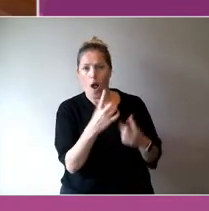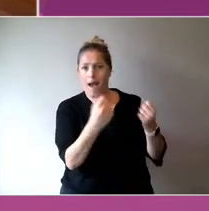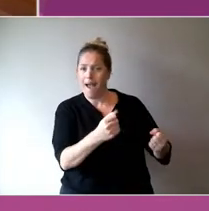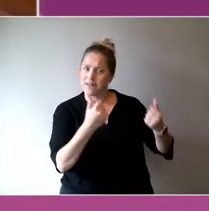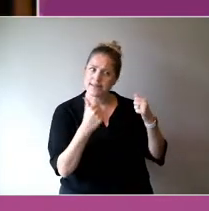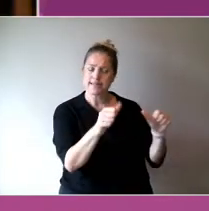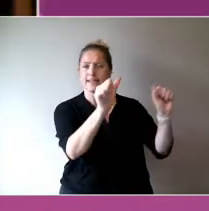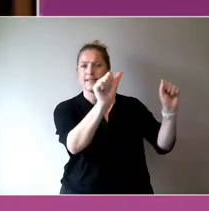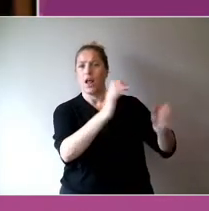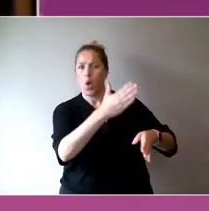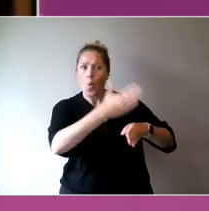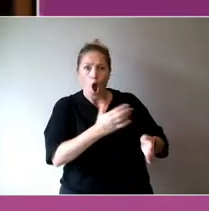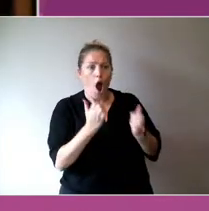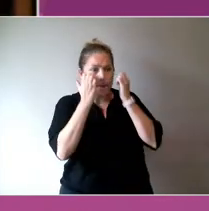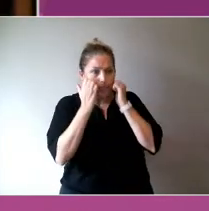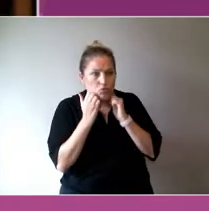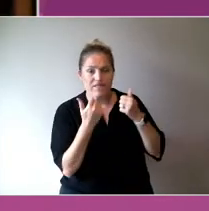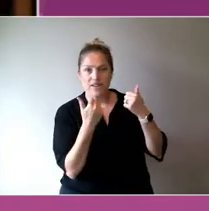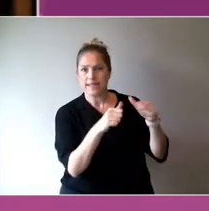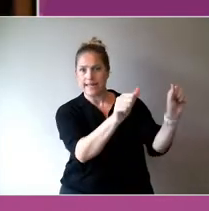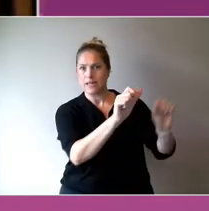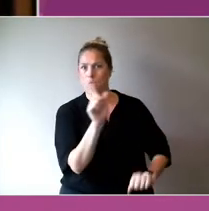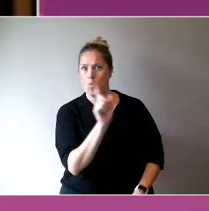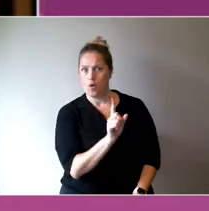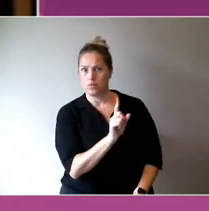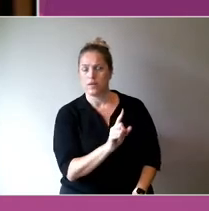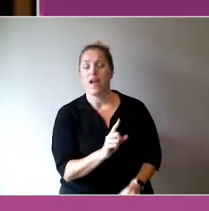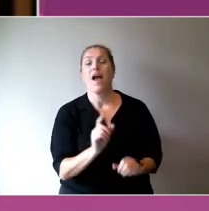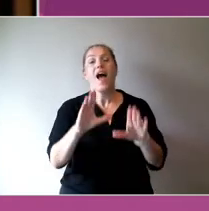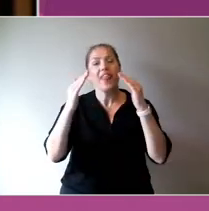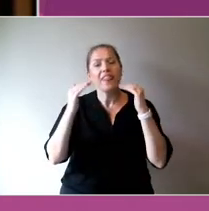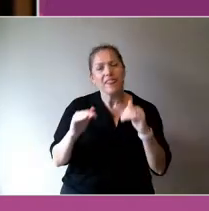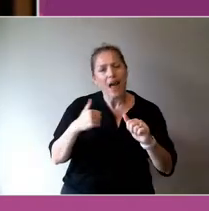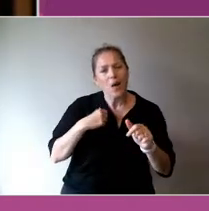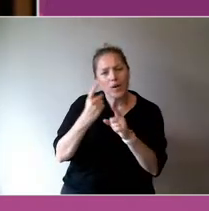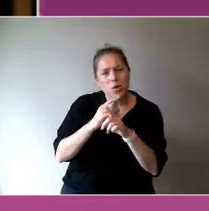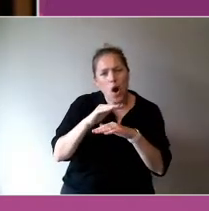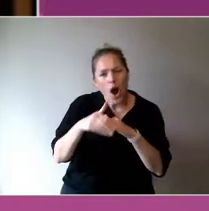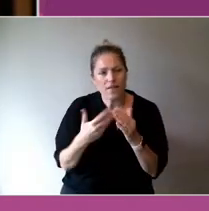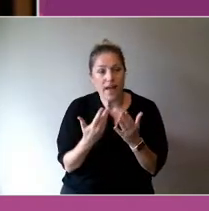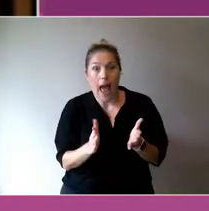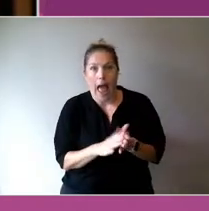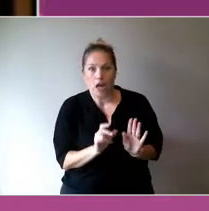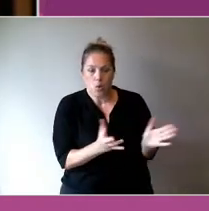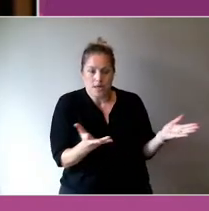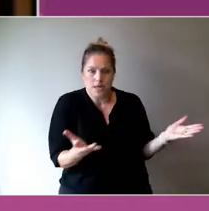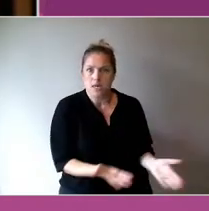Then we're going to talk about how to scale those things up, how do you take it from those